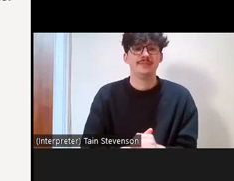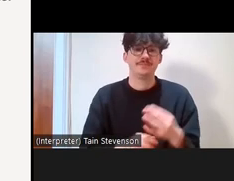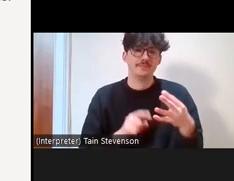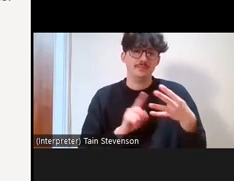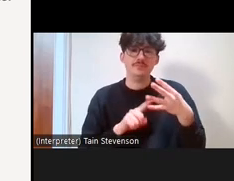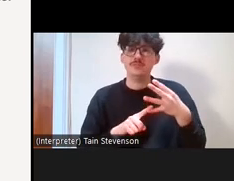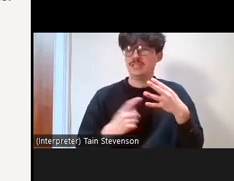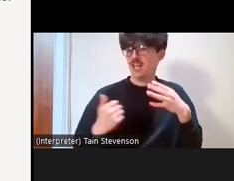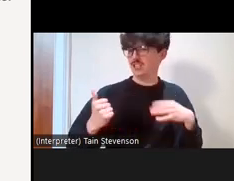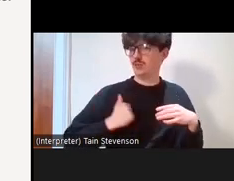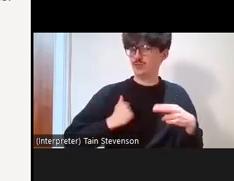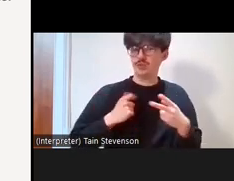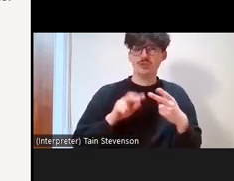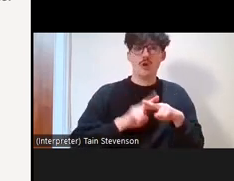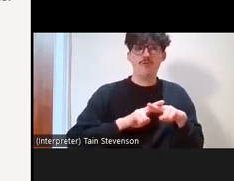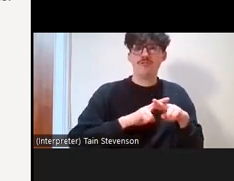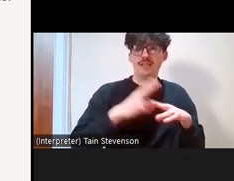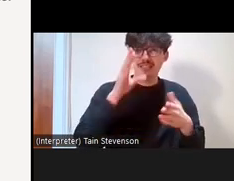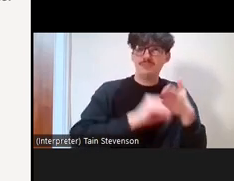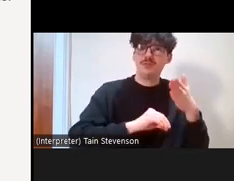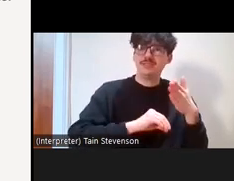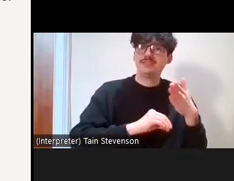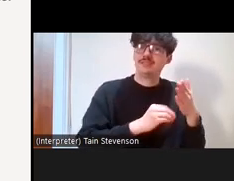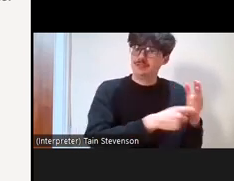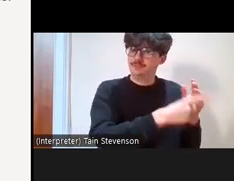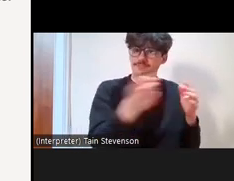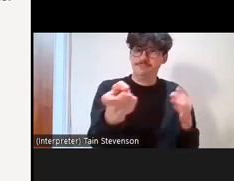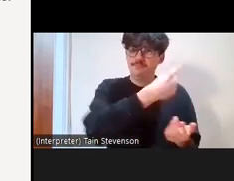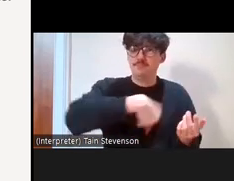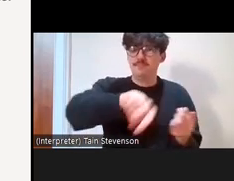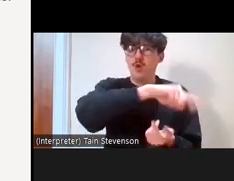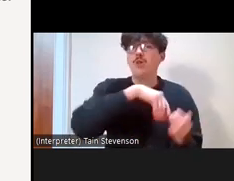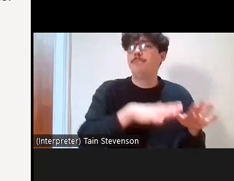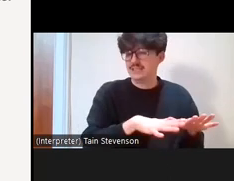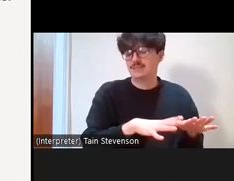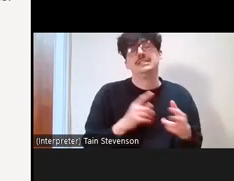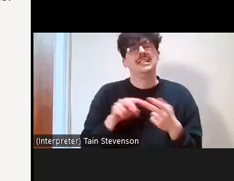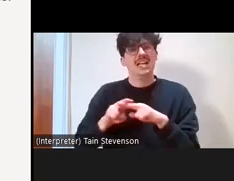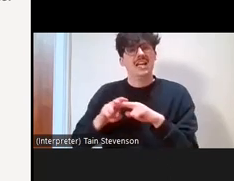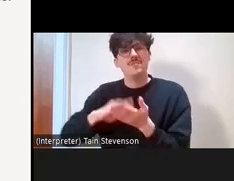sometimes in museums or in work environments people might talk about things they've